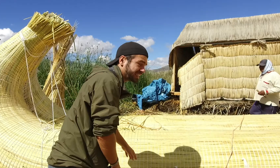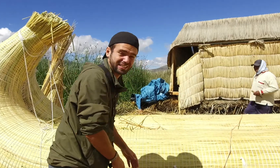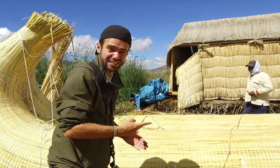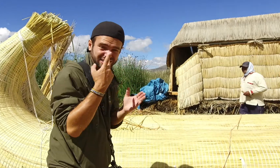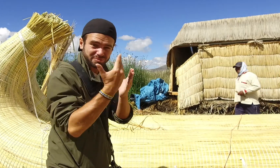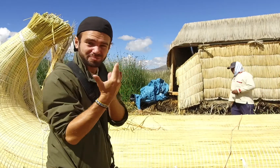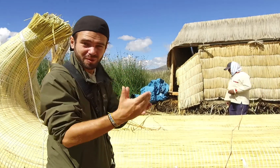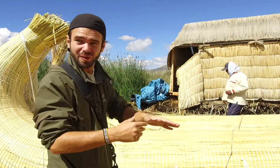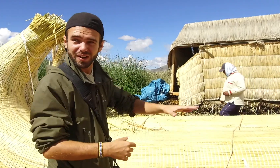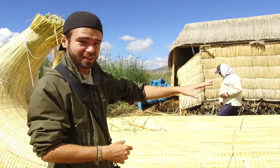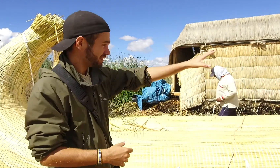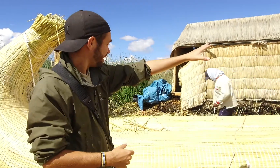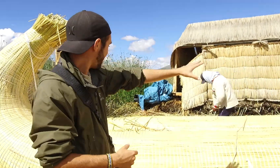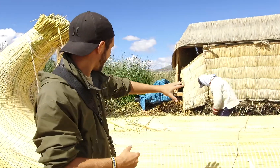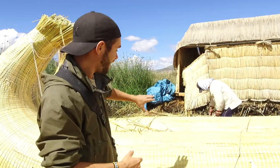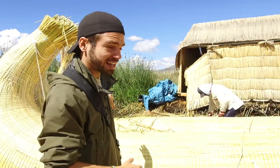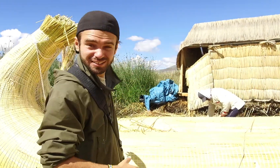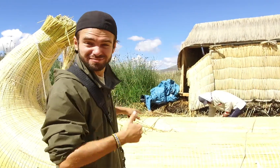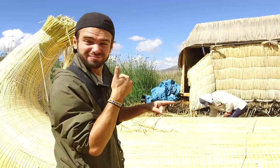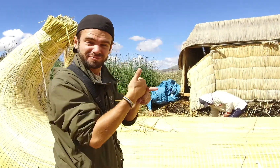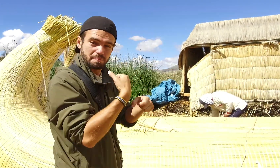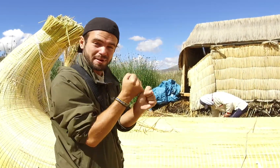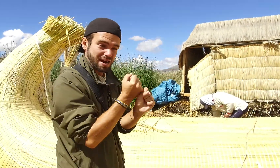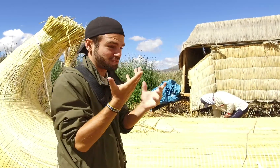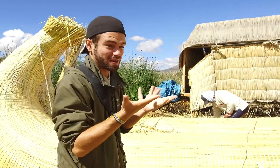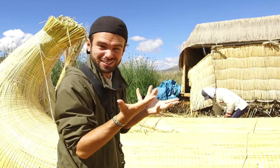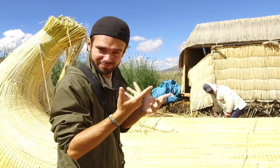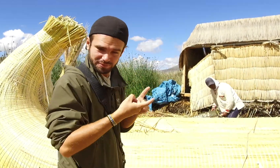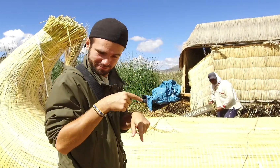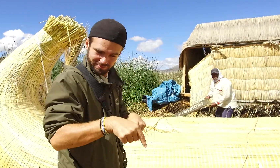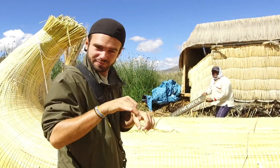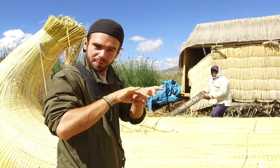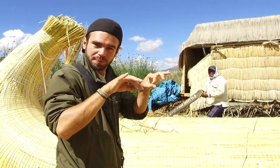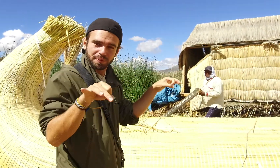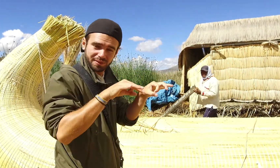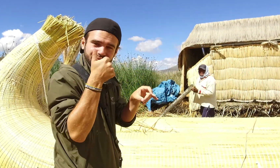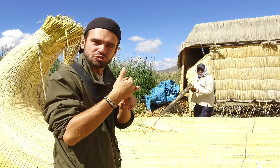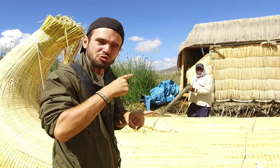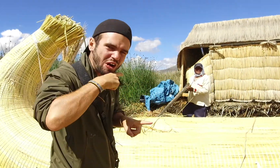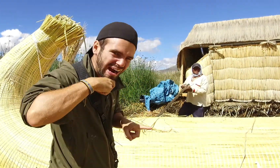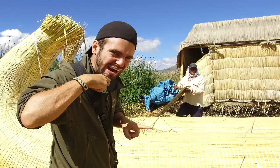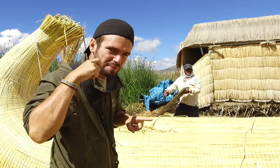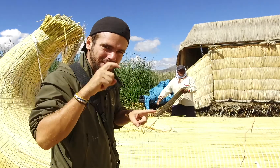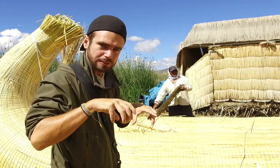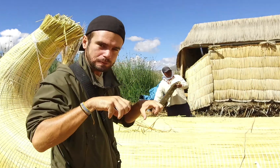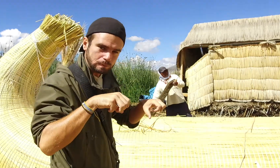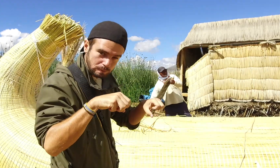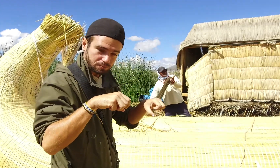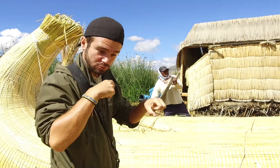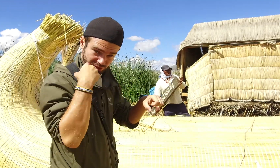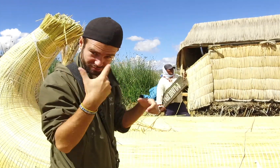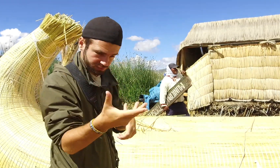You see this boat? It was being weaved with totora reeds. It has to be dried.